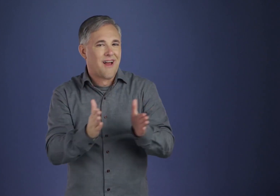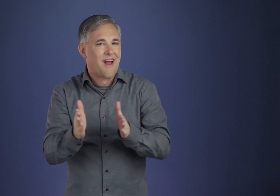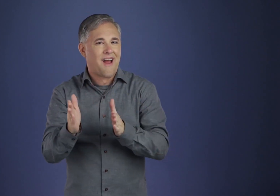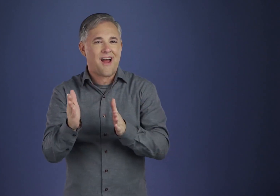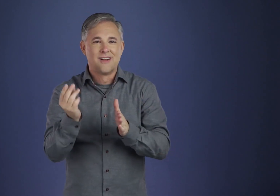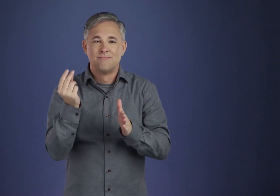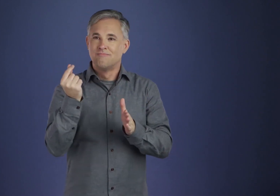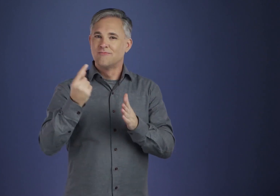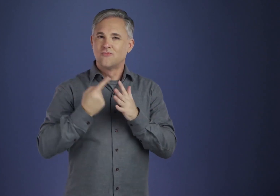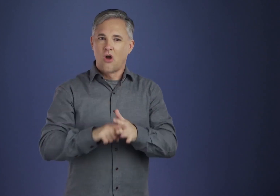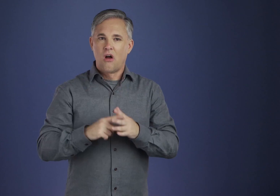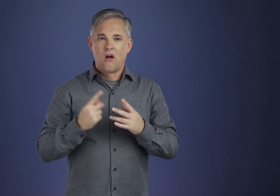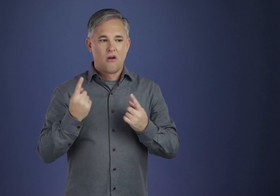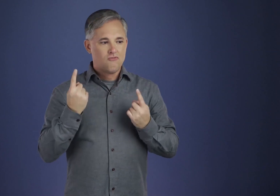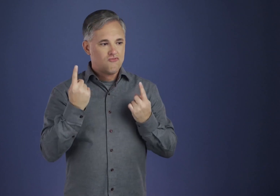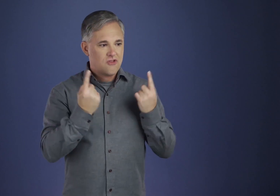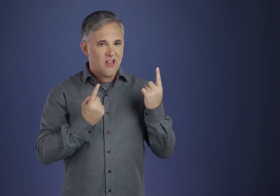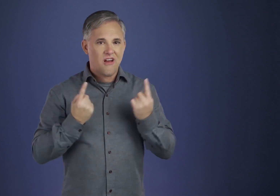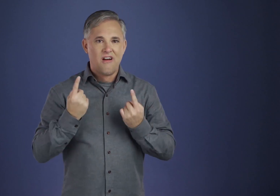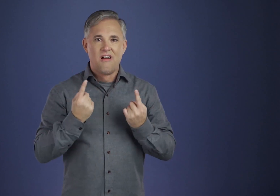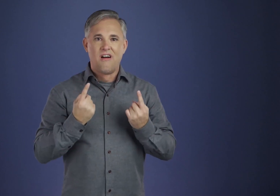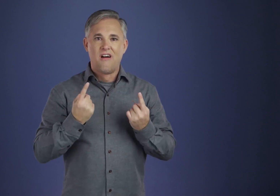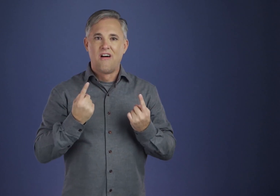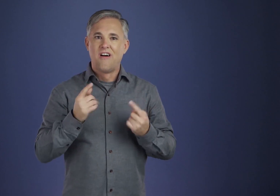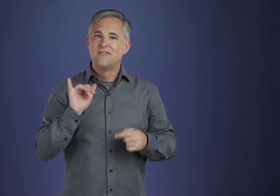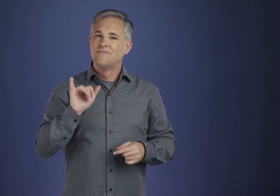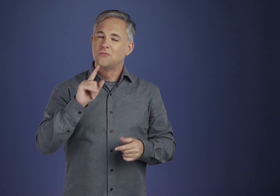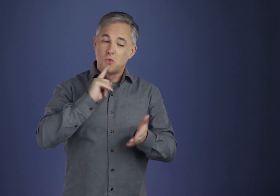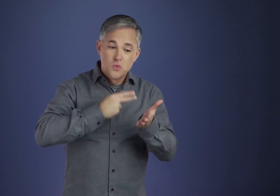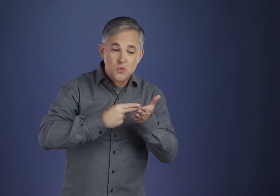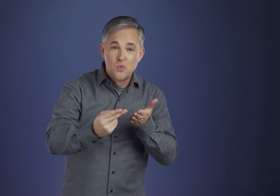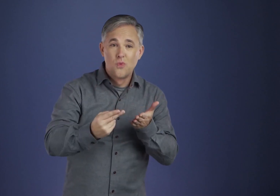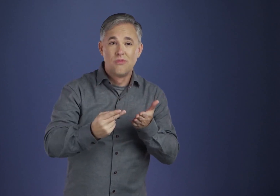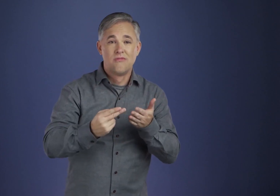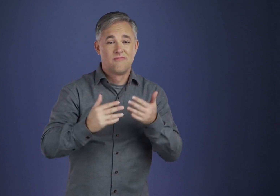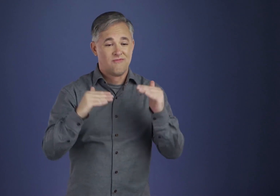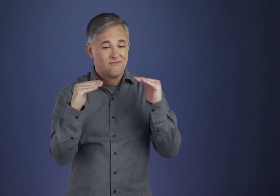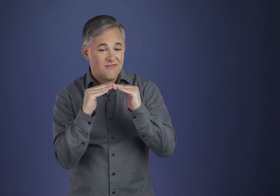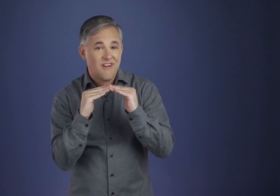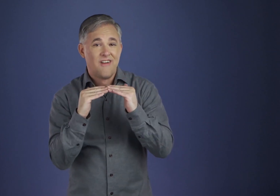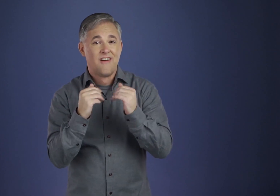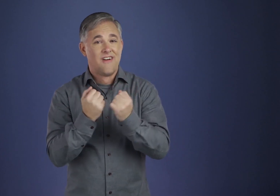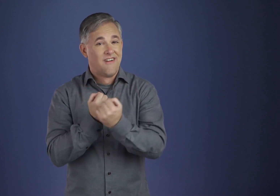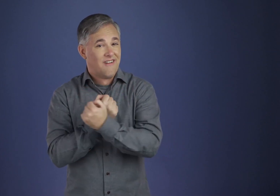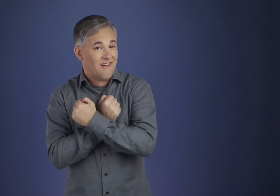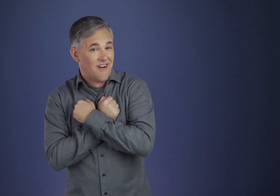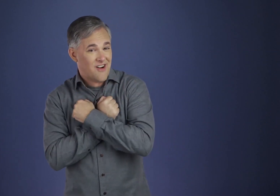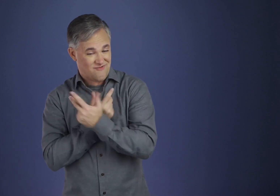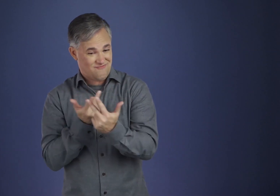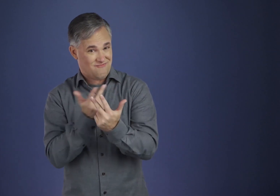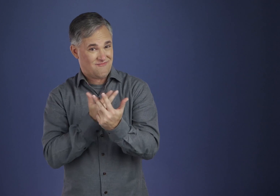and love as the real and eternal things in life, we are no longer deeply disturbed